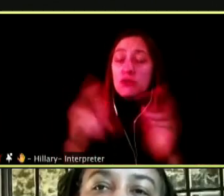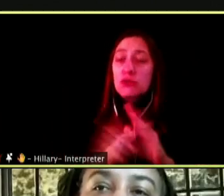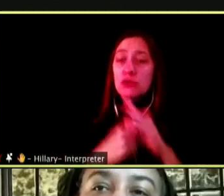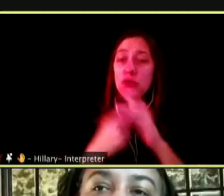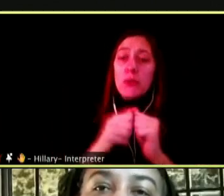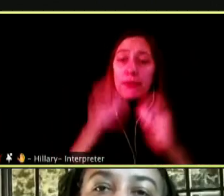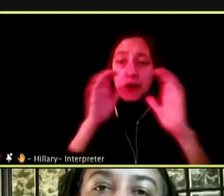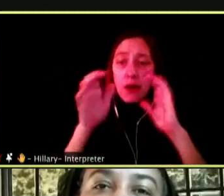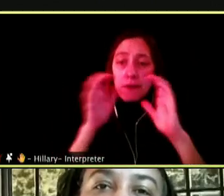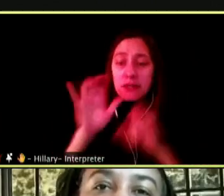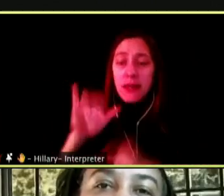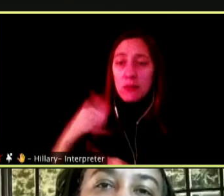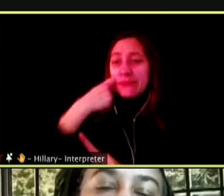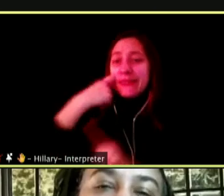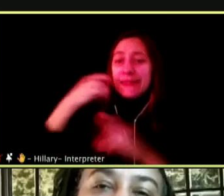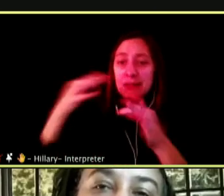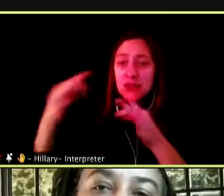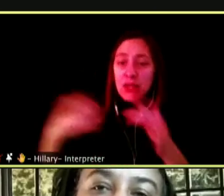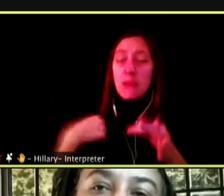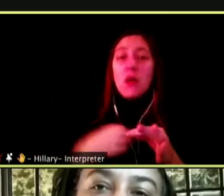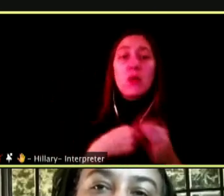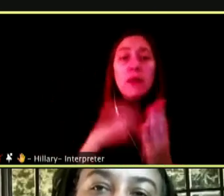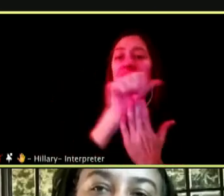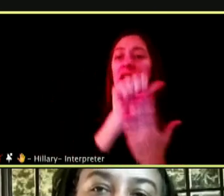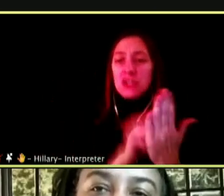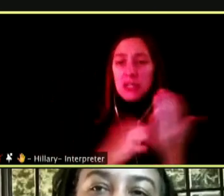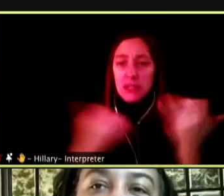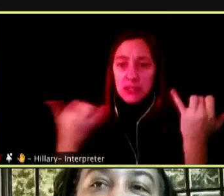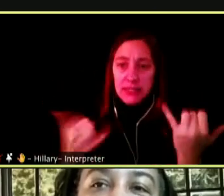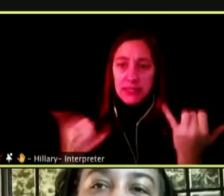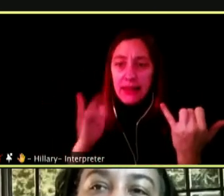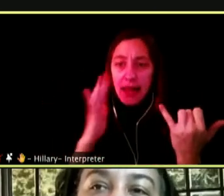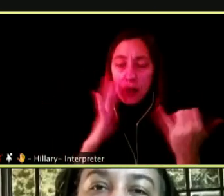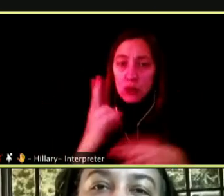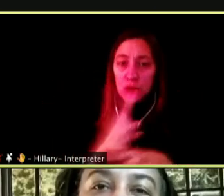RUBIN DESCRIBED, WE PUT TOGETHER AN AGENDA THAT SPANS THE NEXT HOUR AND A HALF.